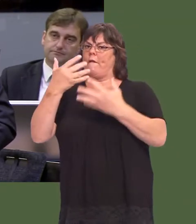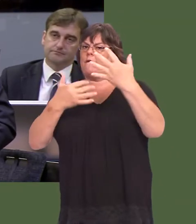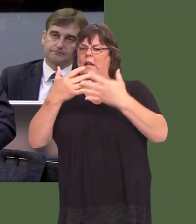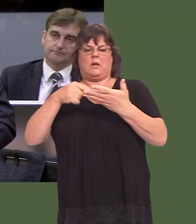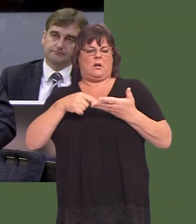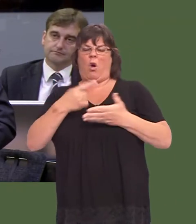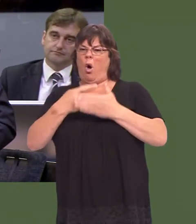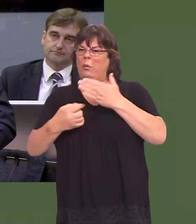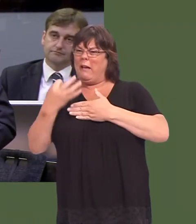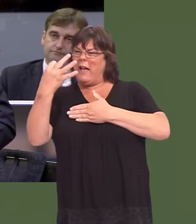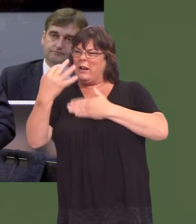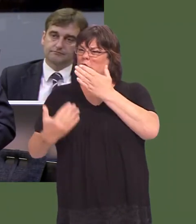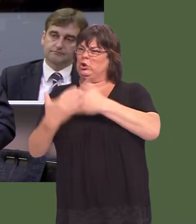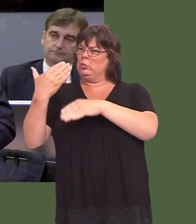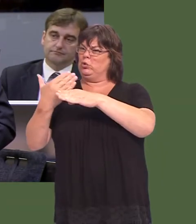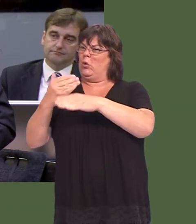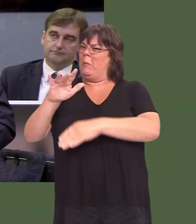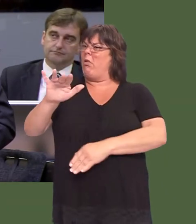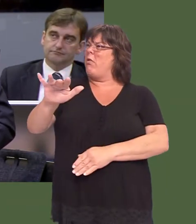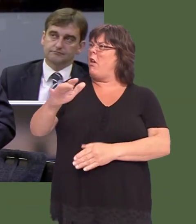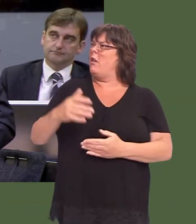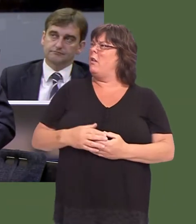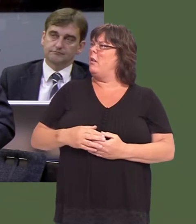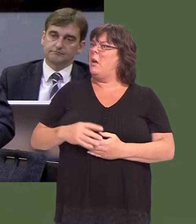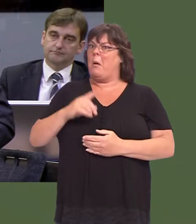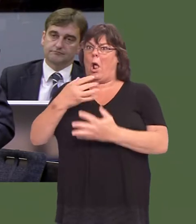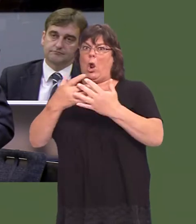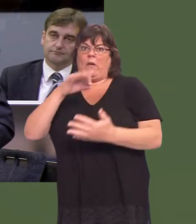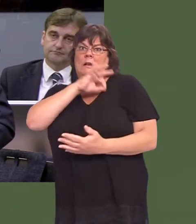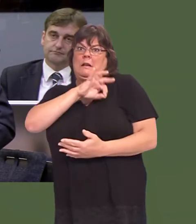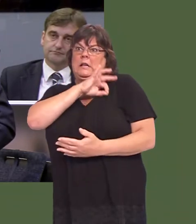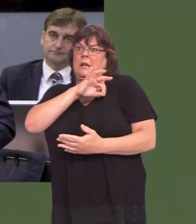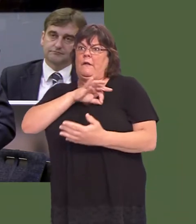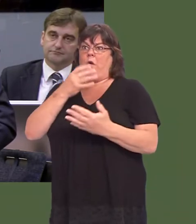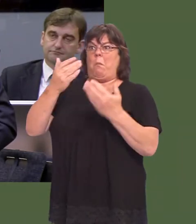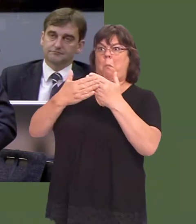where figures are available, only eight jobs have been created, despite all the incentives of the enterprise zone.